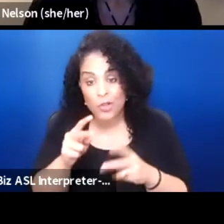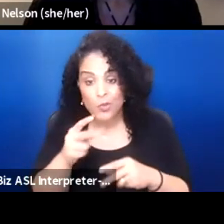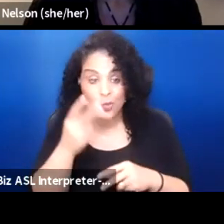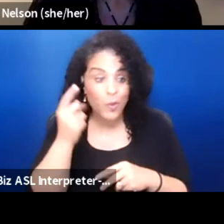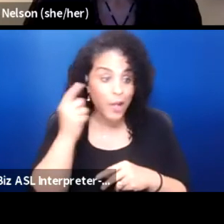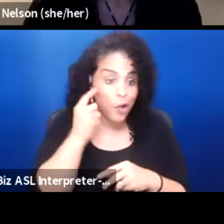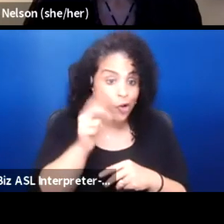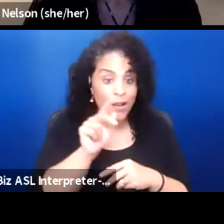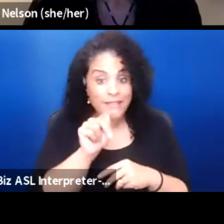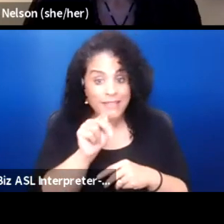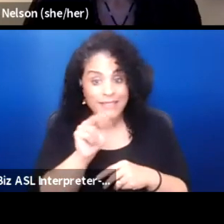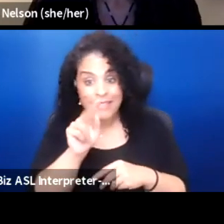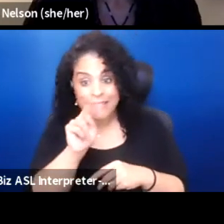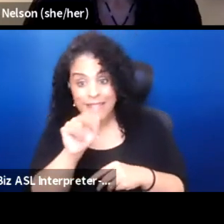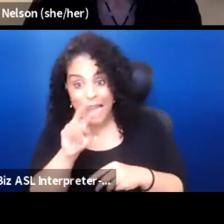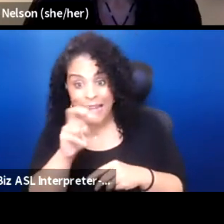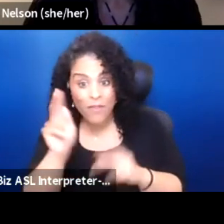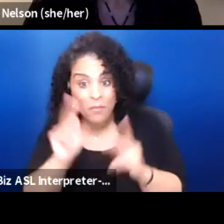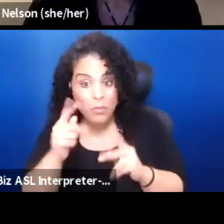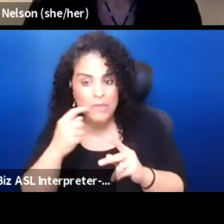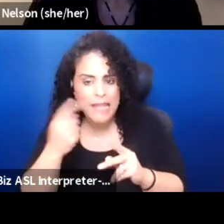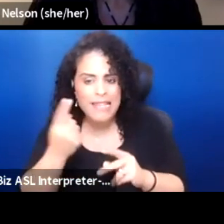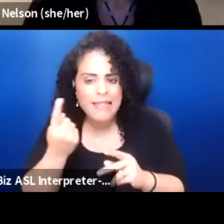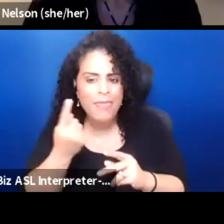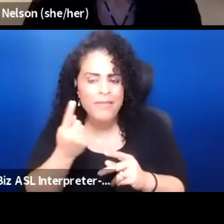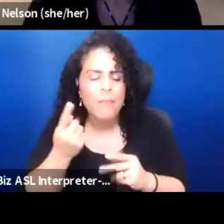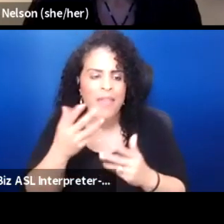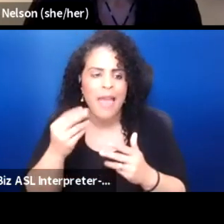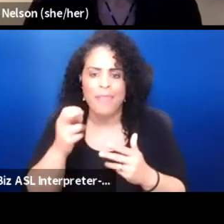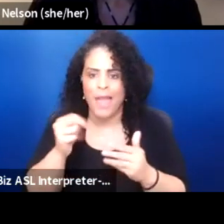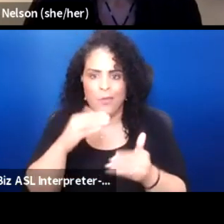and we're gonna keep going the way we're going. And we might add a few native things to it,